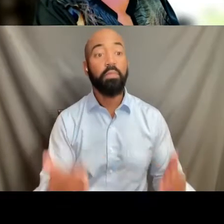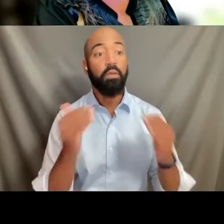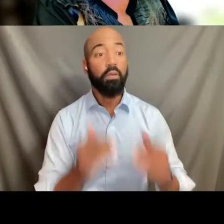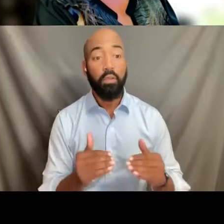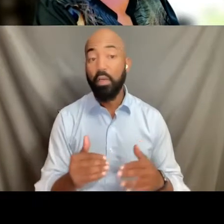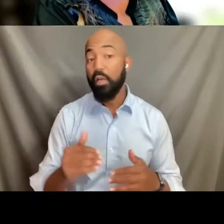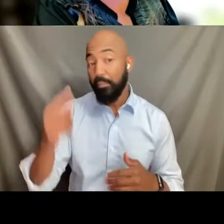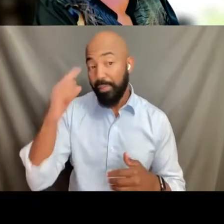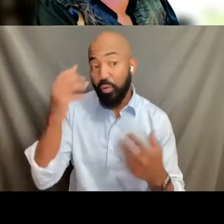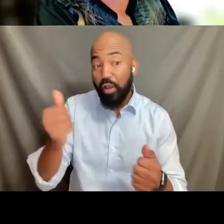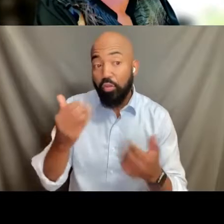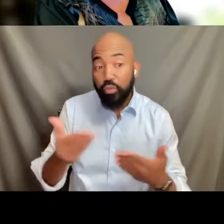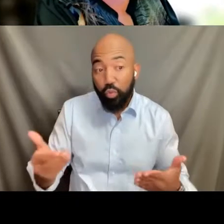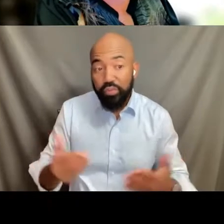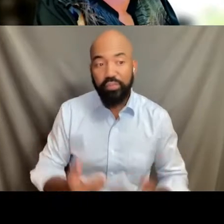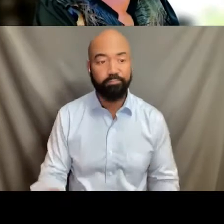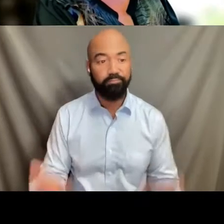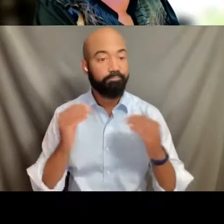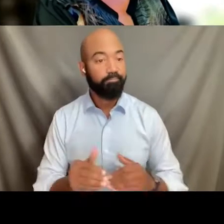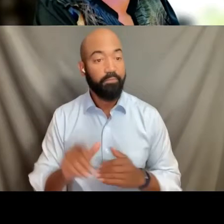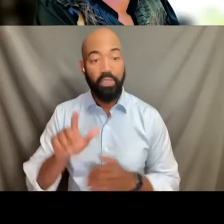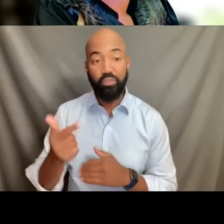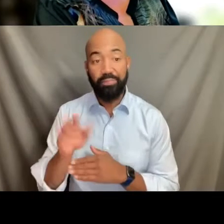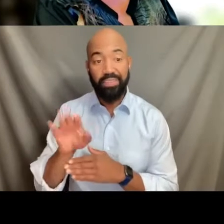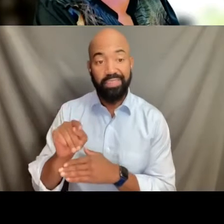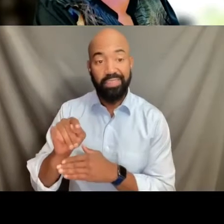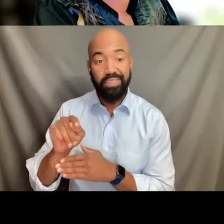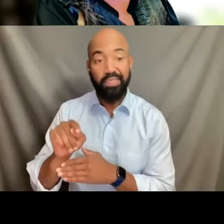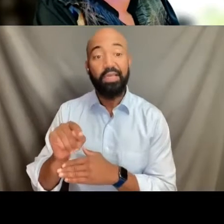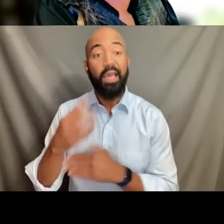LGBT health resources and youth resources.